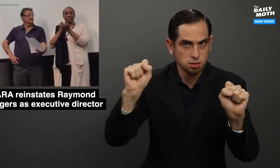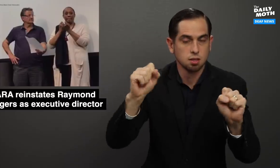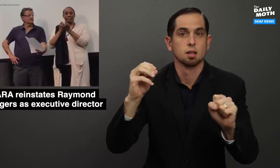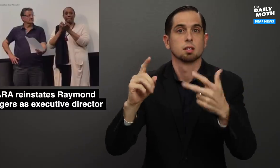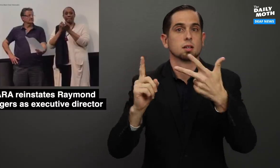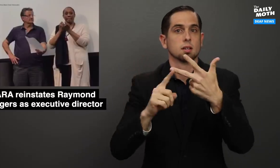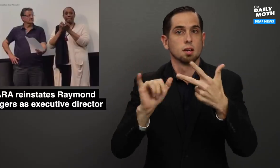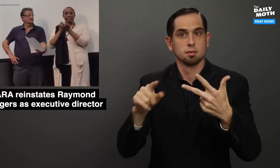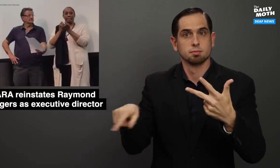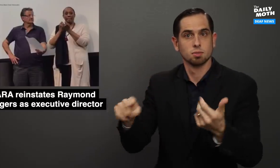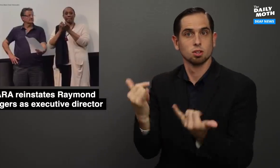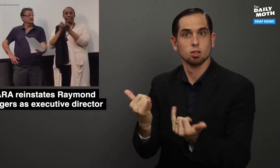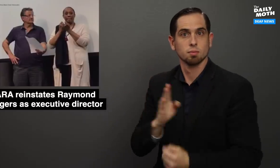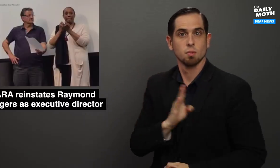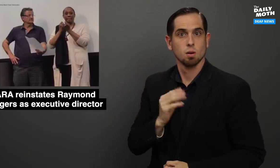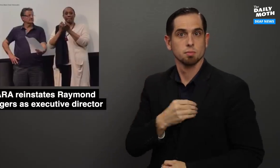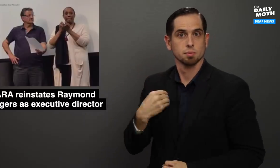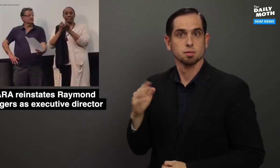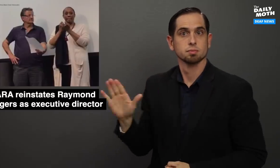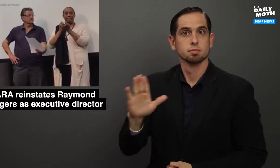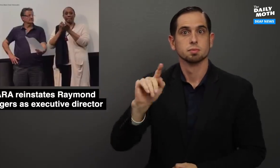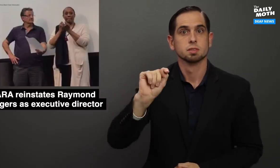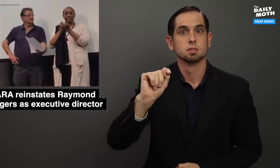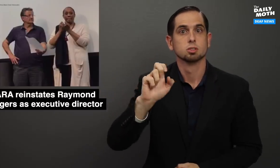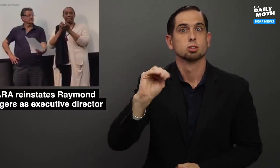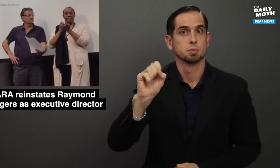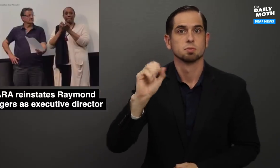president, and that the current board members' terms